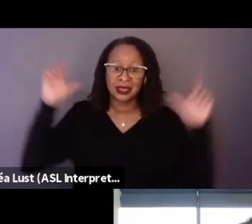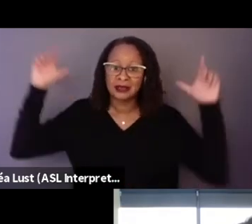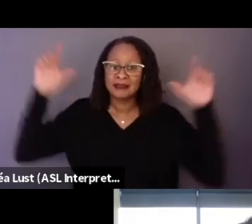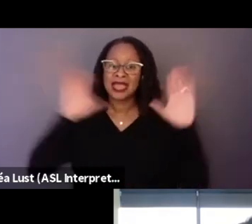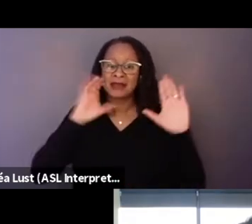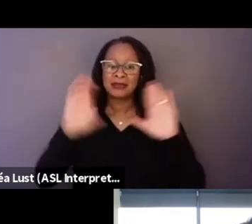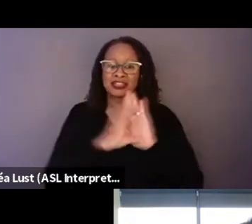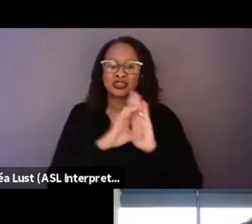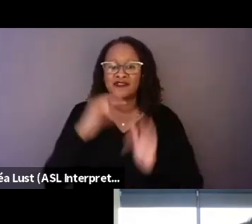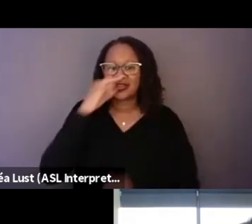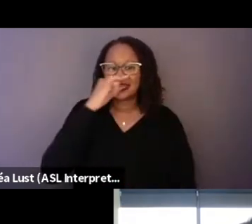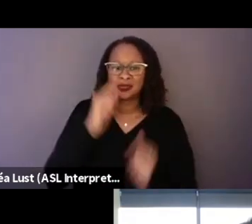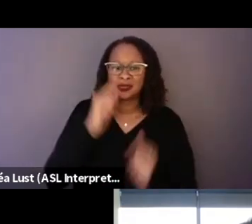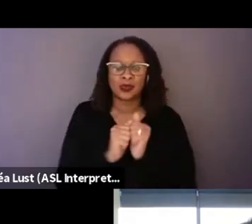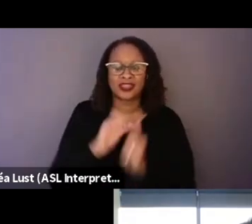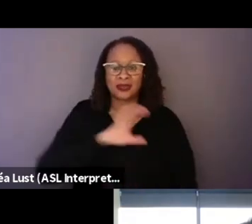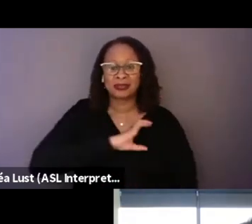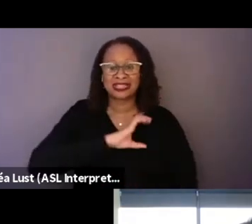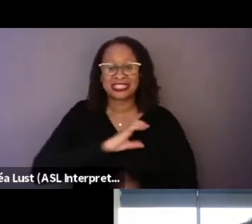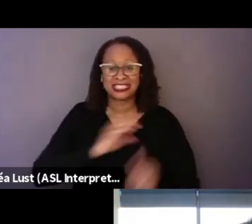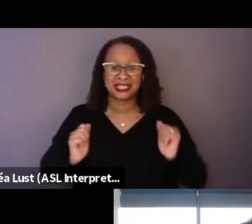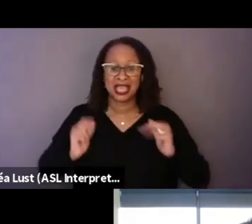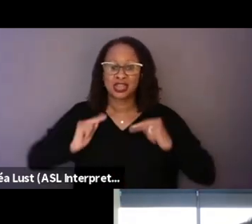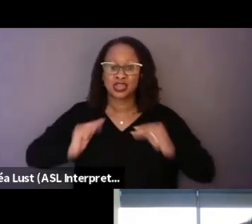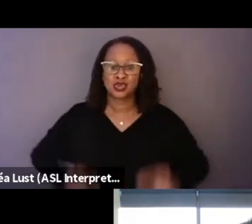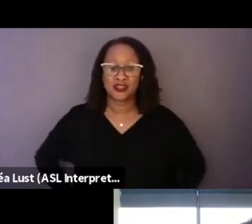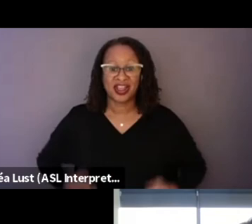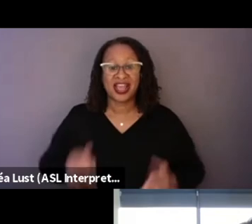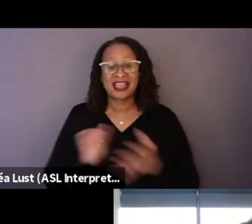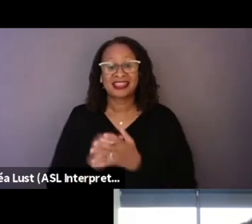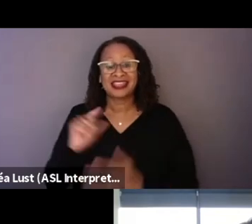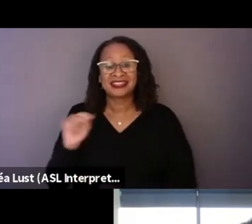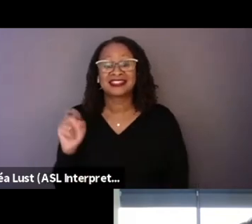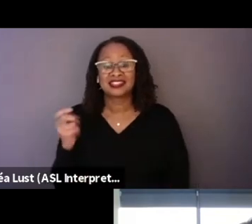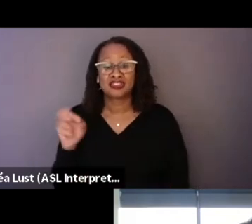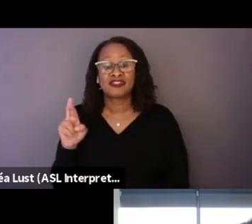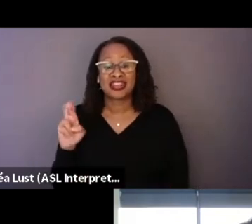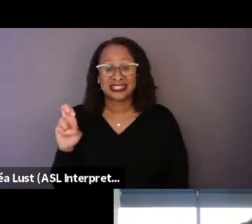with a police uniform, and that's Teresa's kid when he was little,